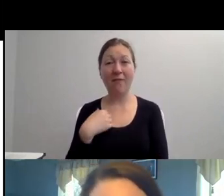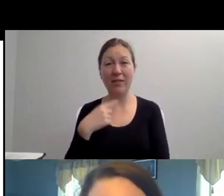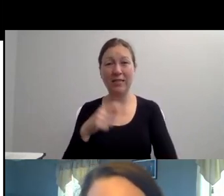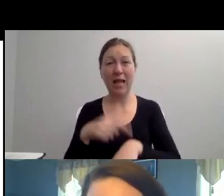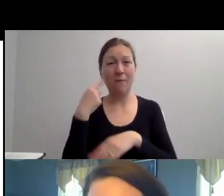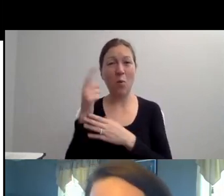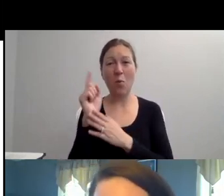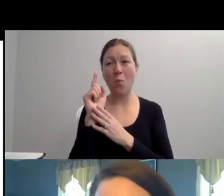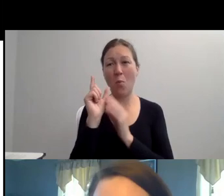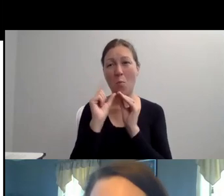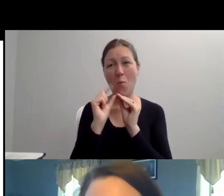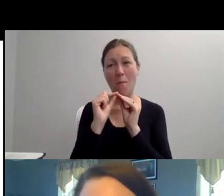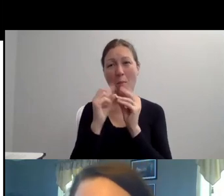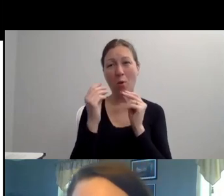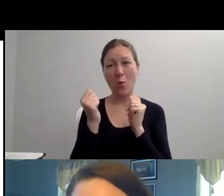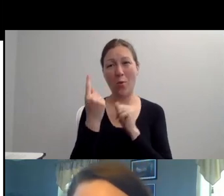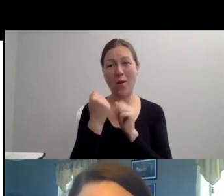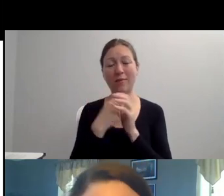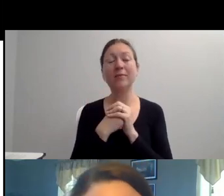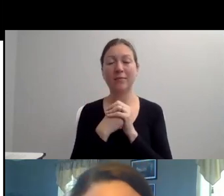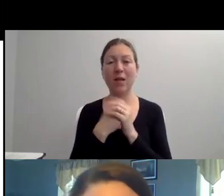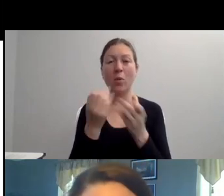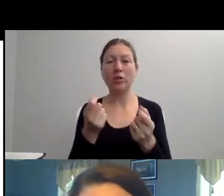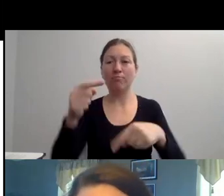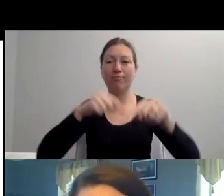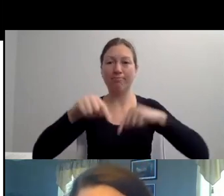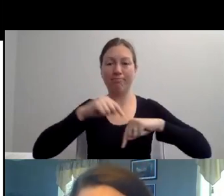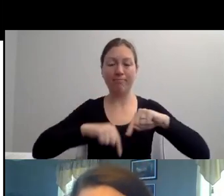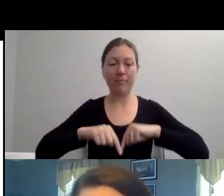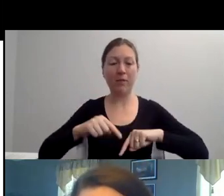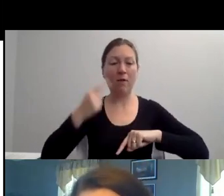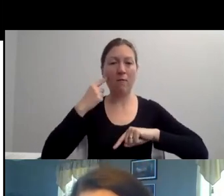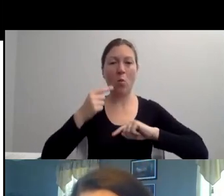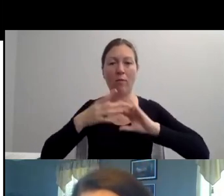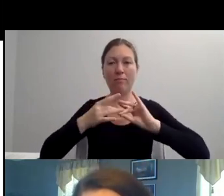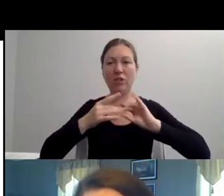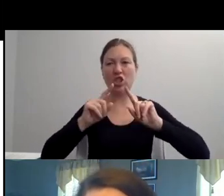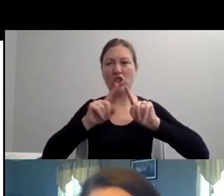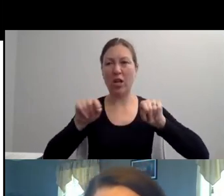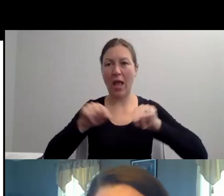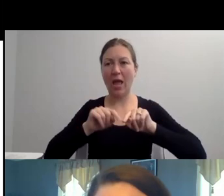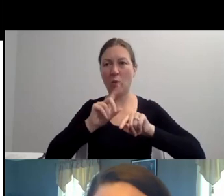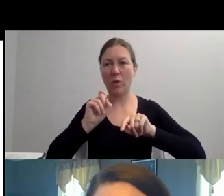HAVE A JOKE AND BLAH, BLAH, BLAH." "IF I WAS YOU, I WOULD BLOW MY BRAINS OUT. YOU KNOW.